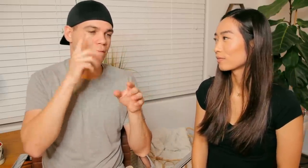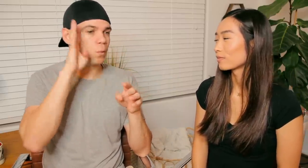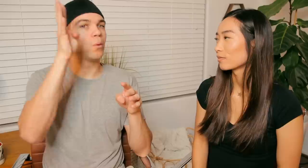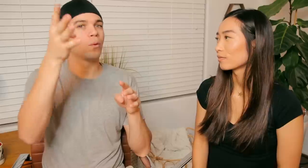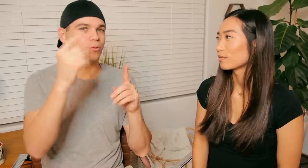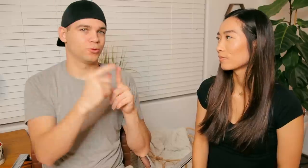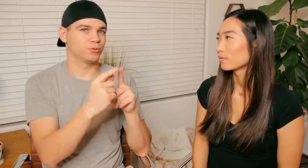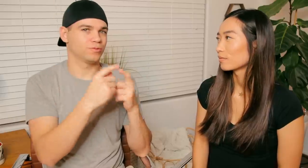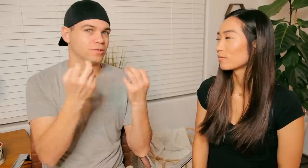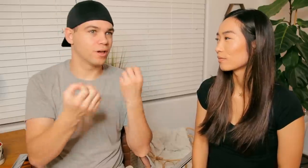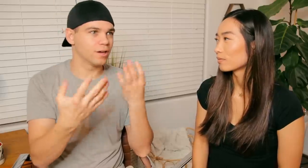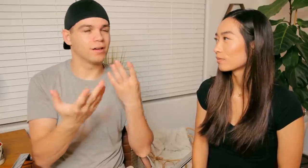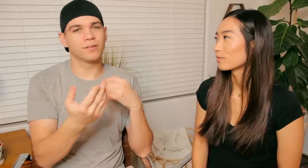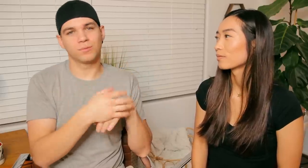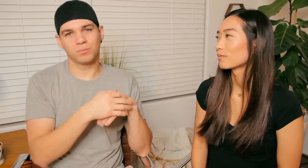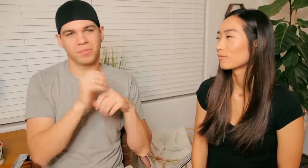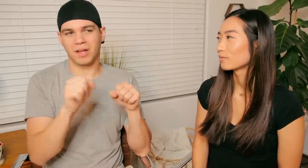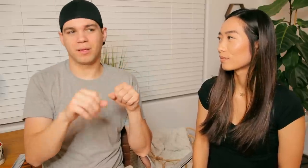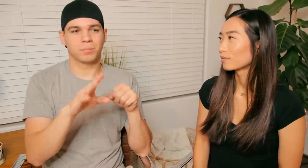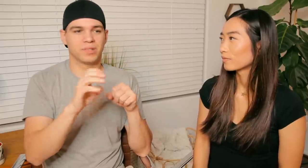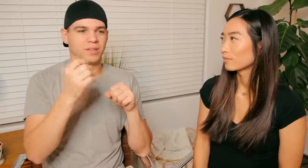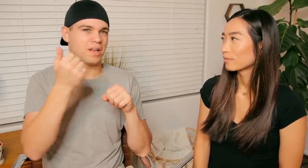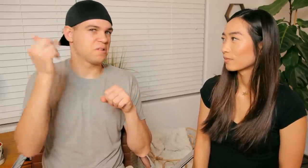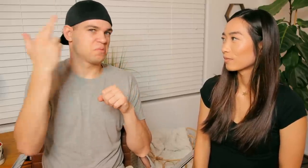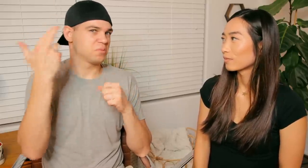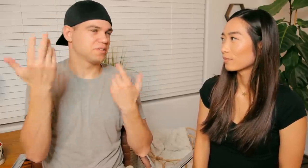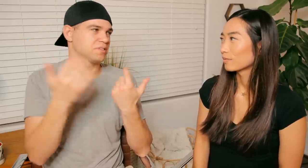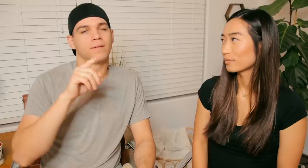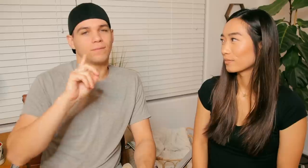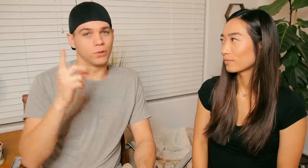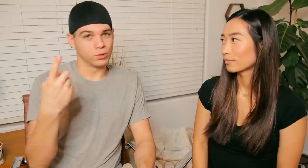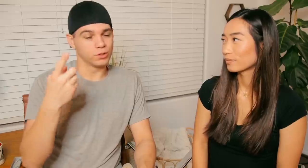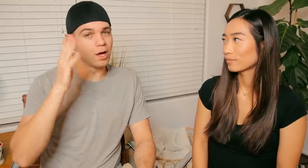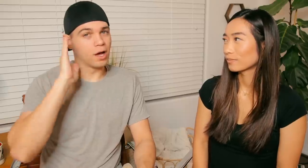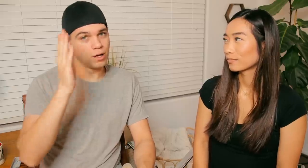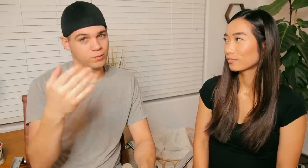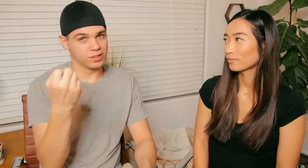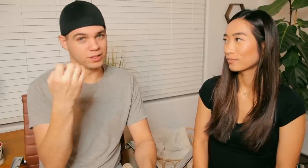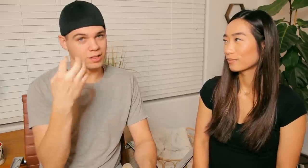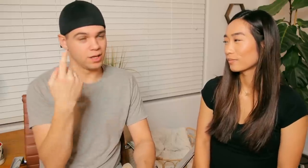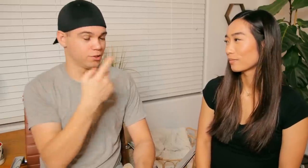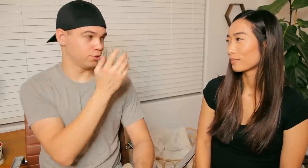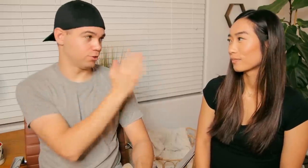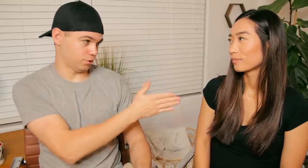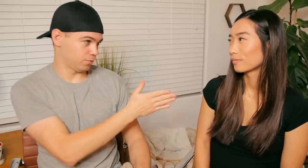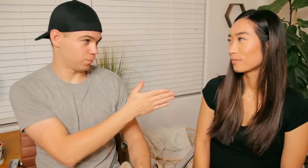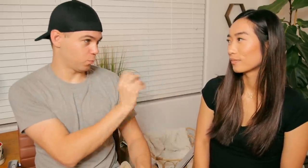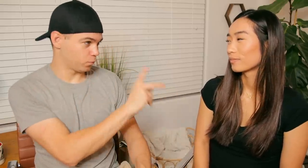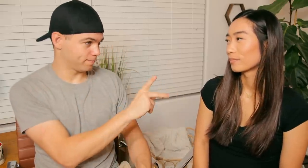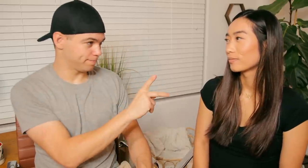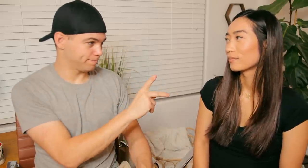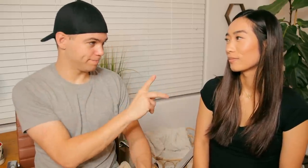to come up with signs can be for any reason. First I will sign it to you, OK?